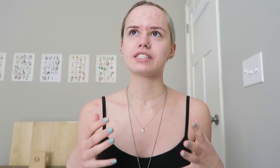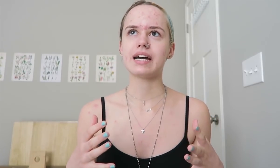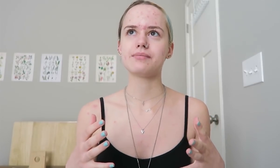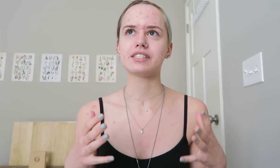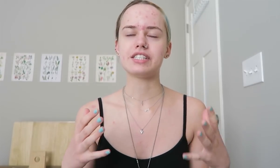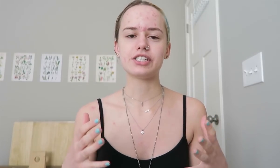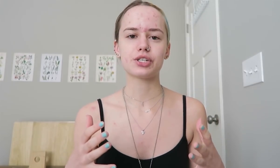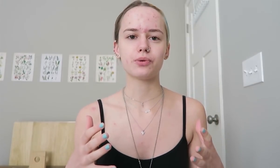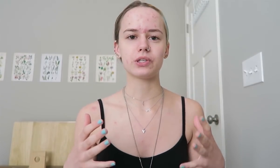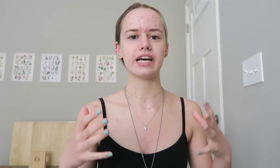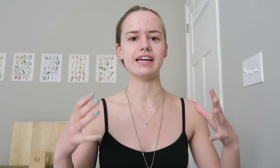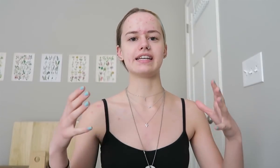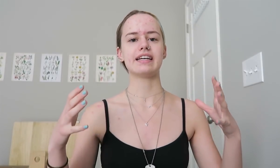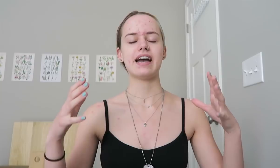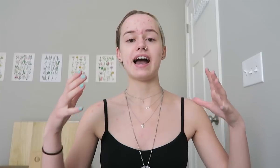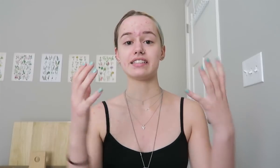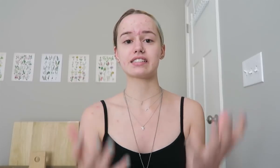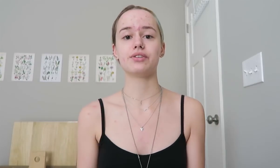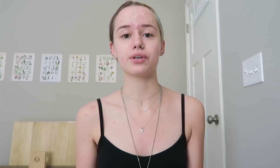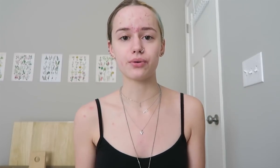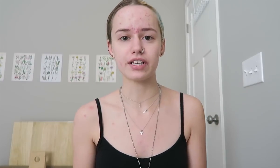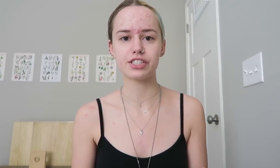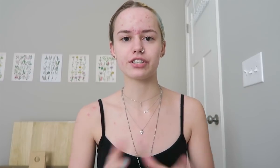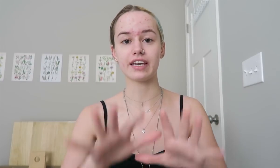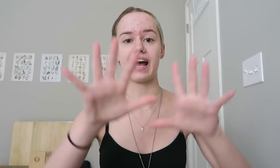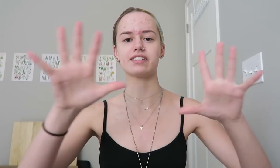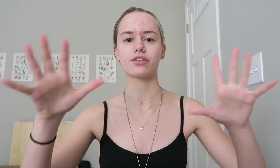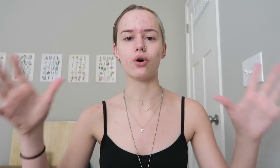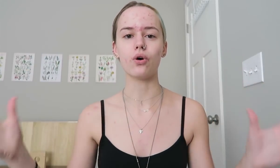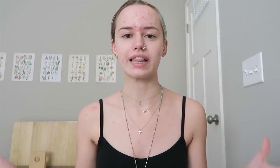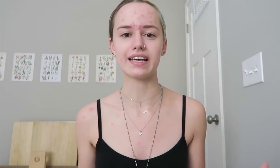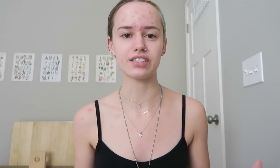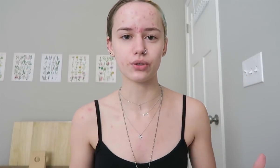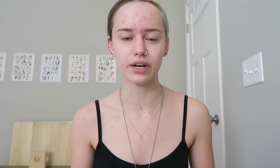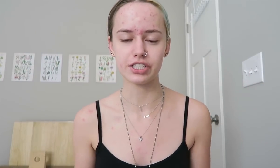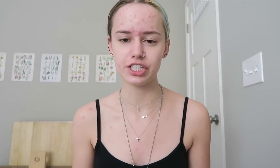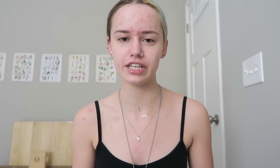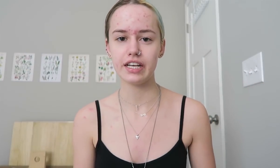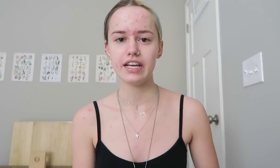the teacher will like, ask you a question, or, like, ask the whole class a question,